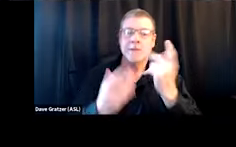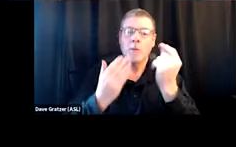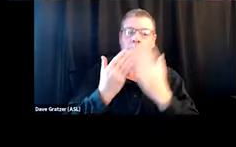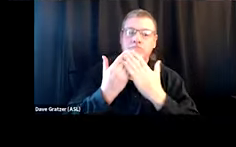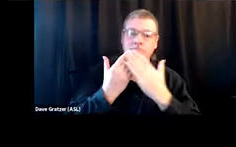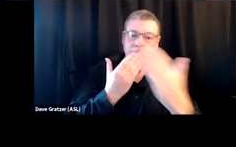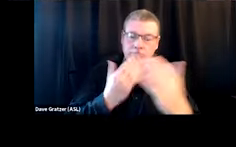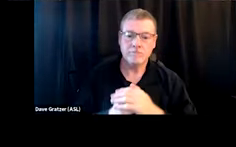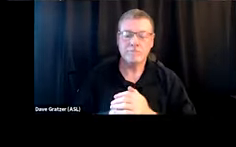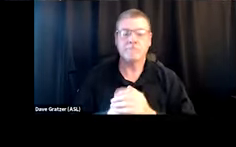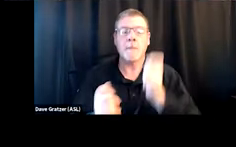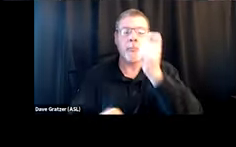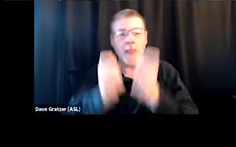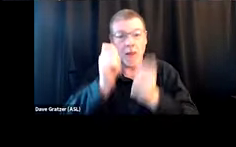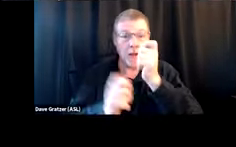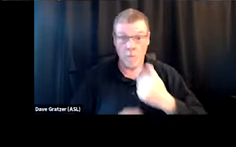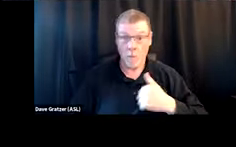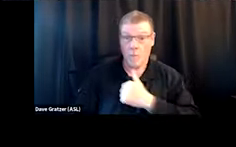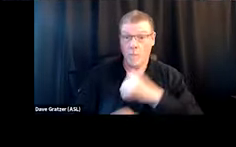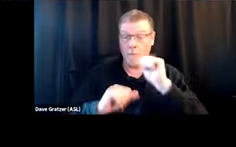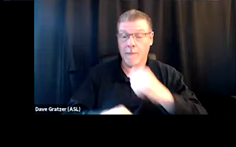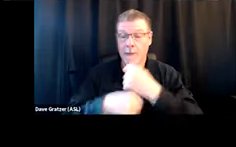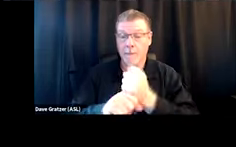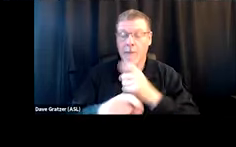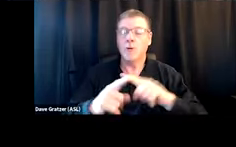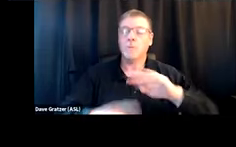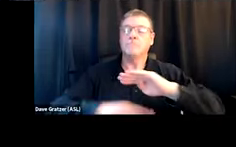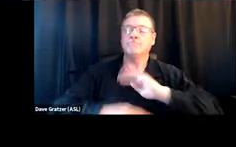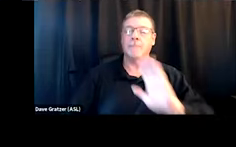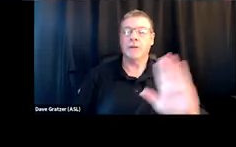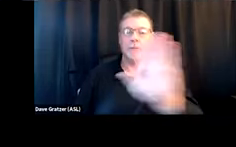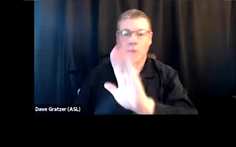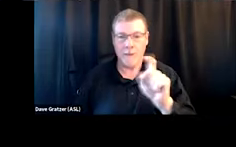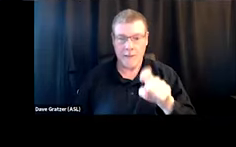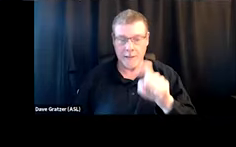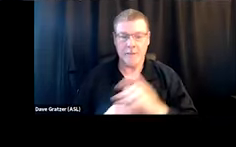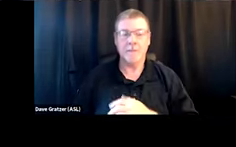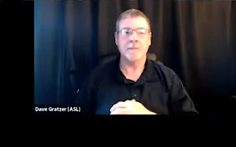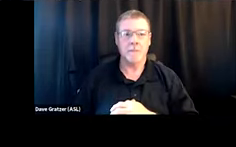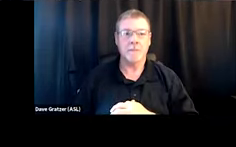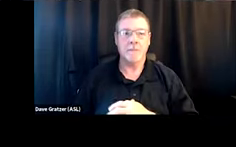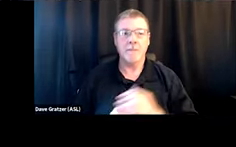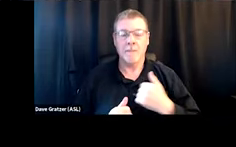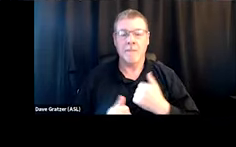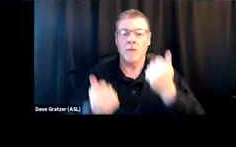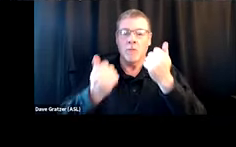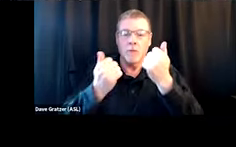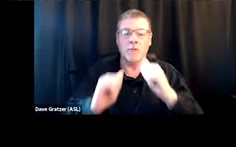adjustments that we can make to better meet your needs as community members as you try to meet the needs